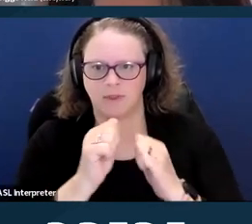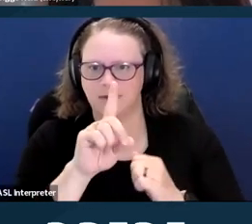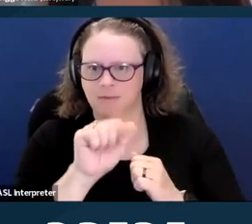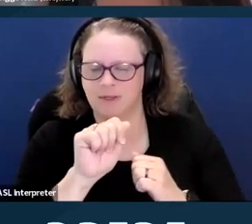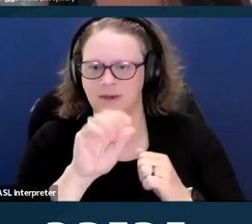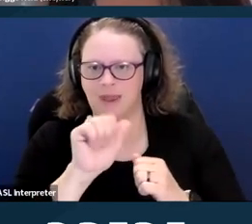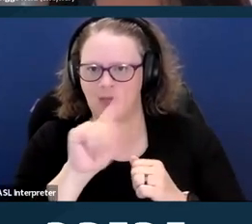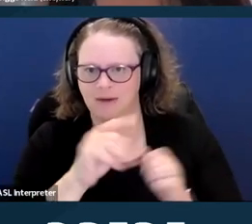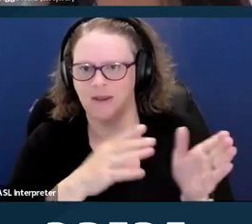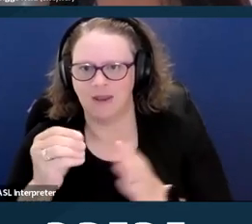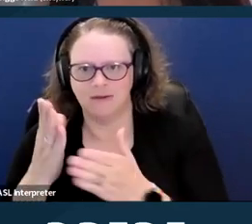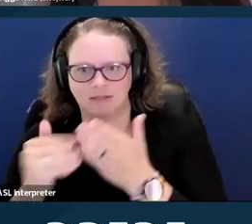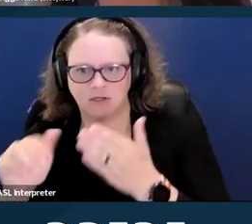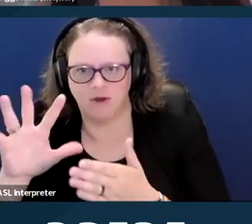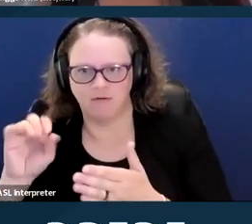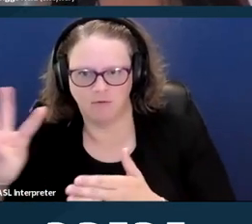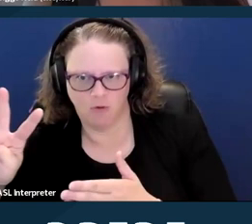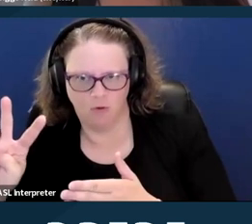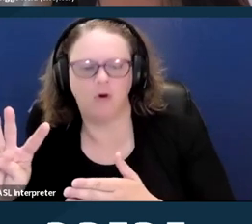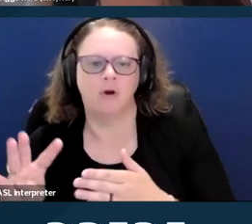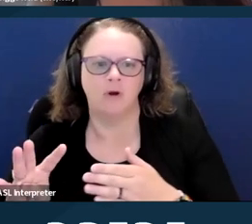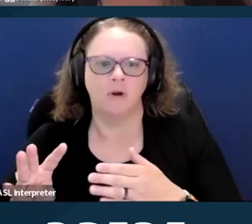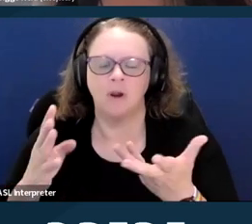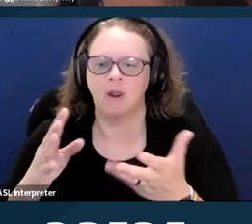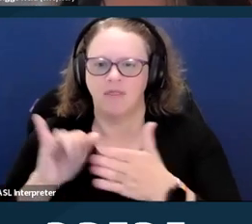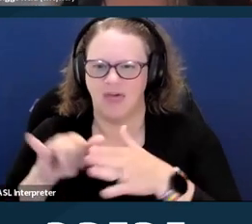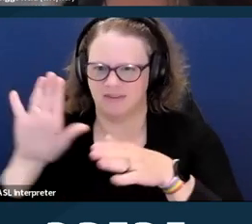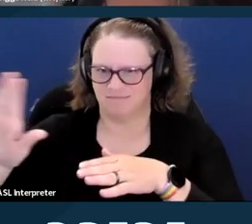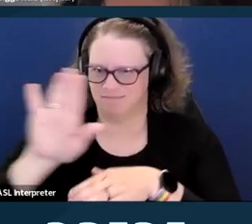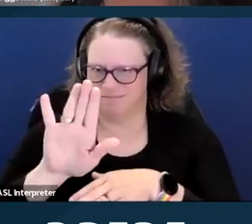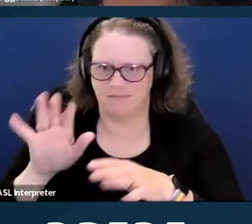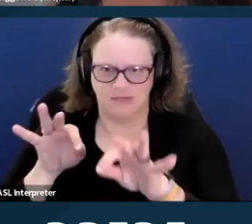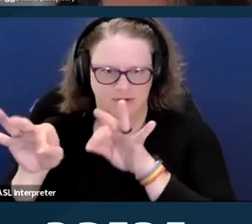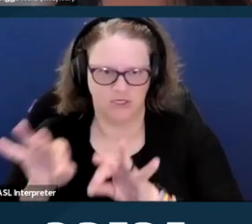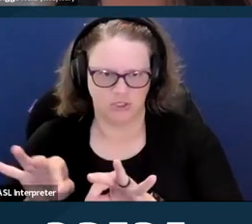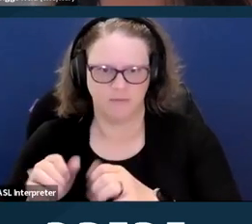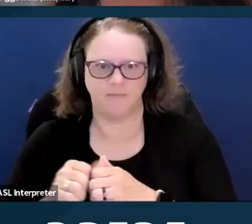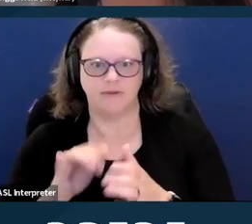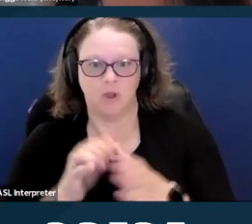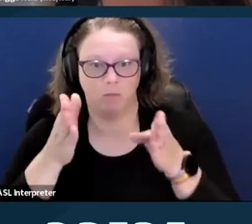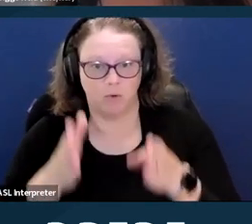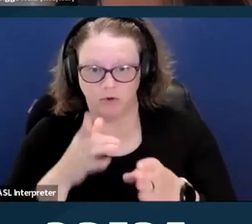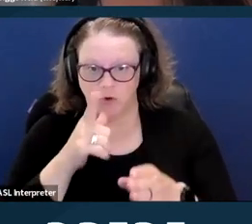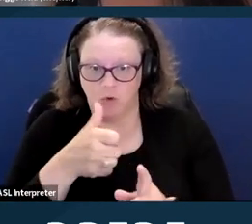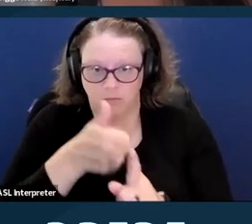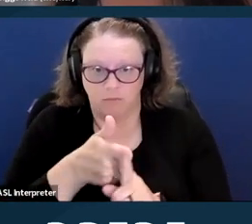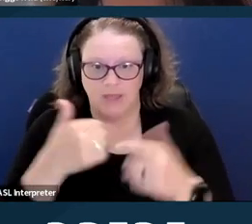And that means, "A person who has a physical or mental impairment that substantially limits